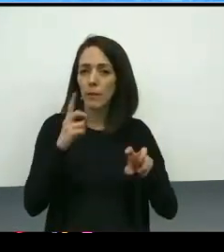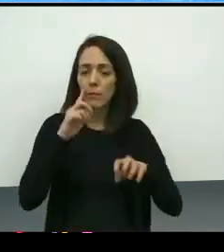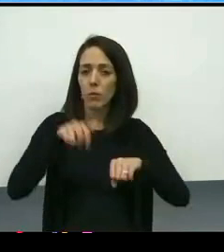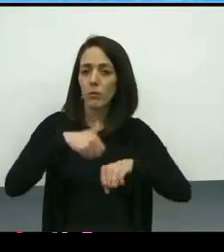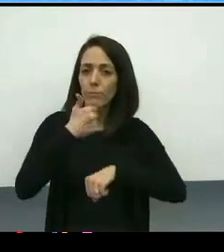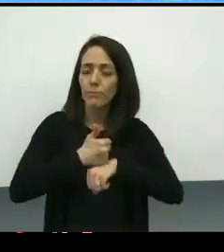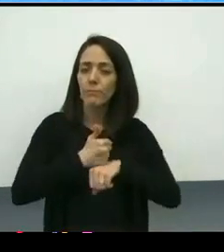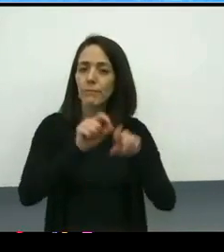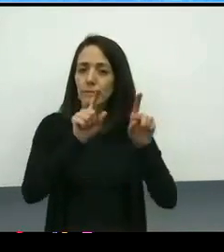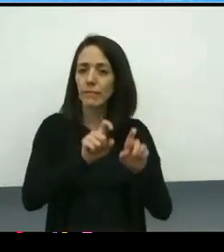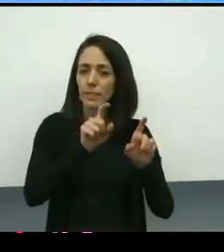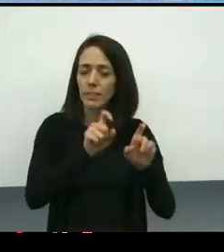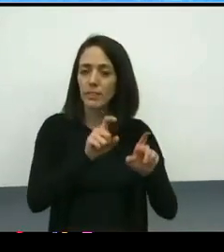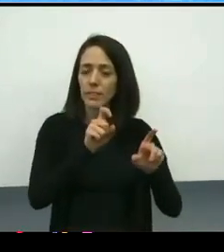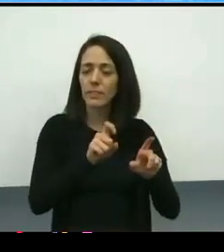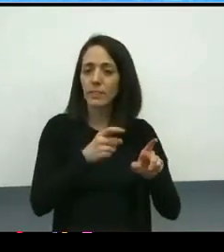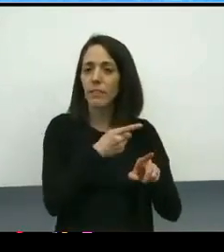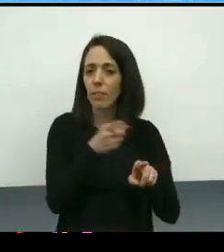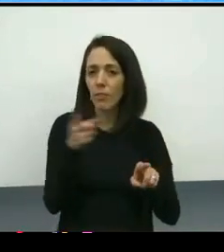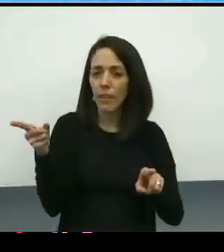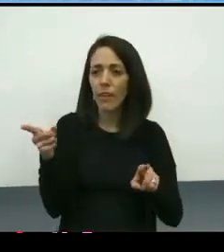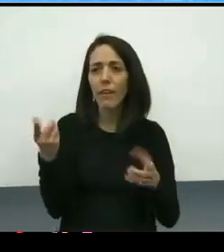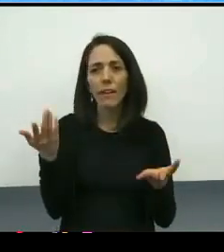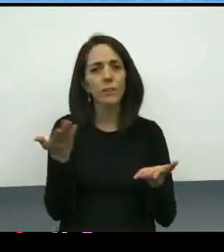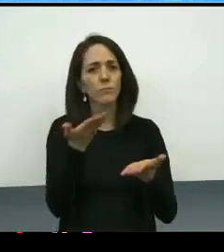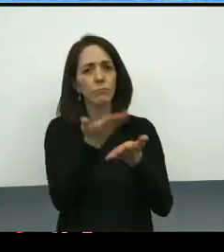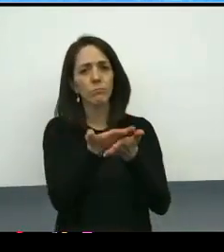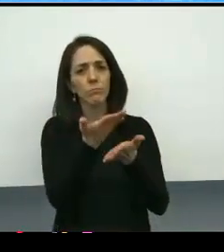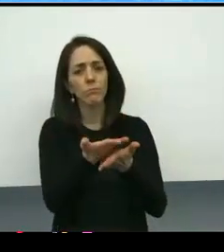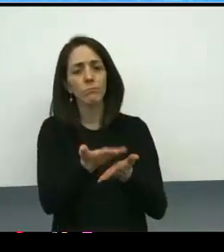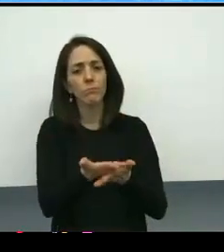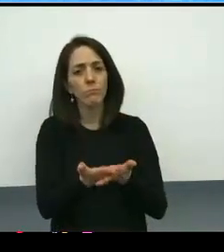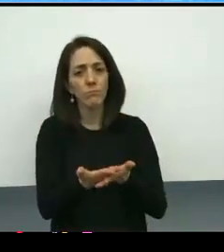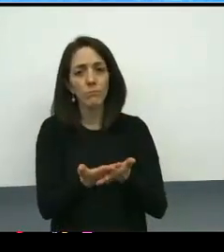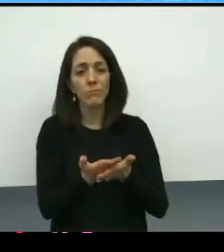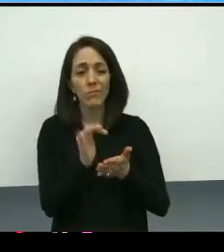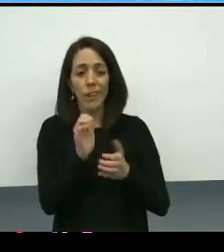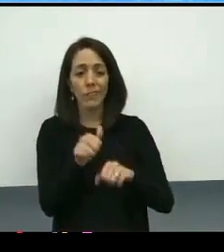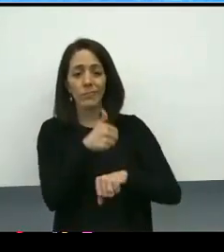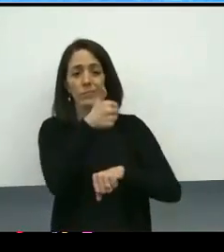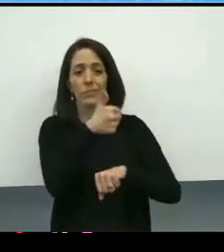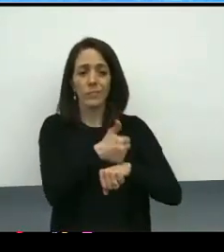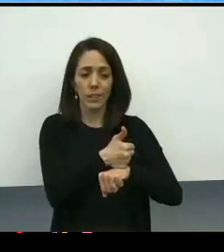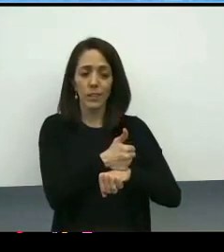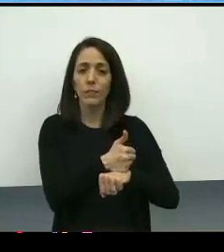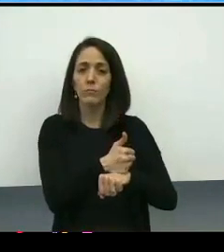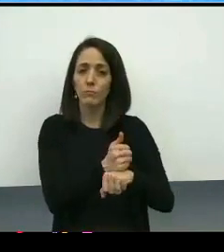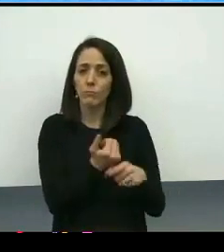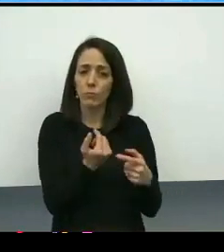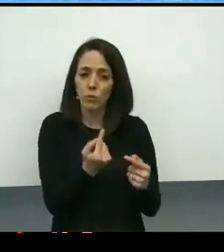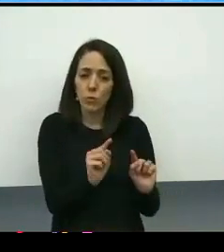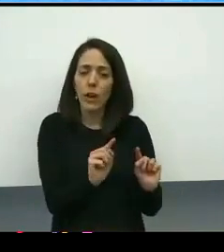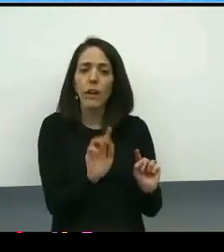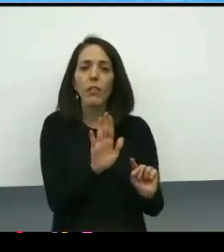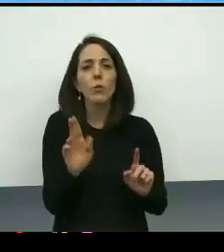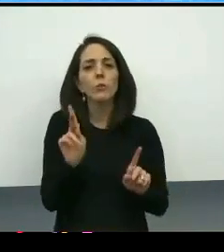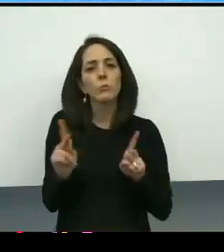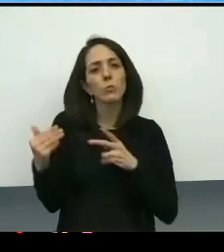I think truly, evidence, that term implementation, these are the folks who are responsible for the areas